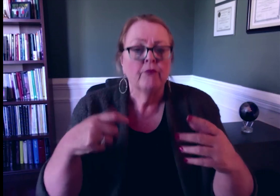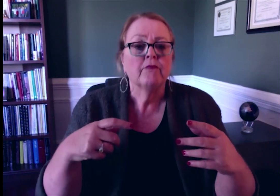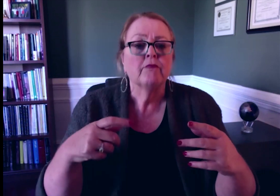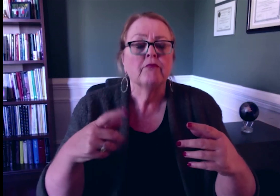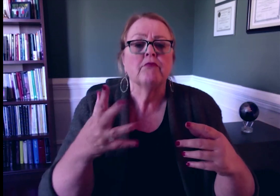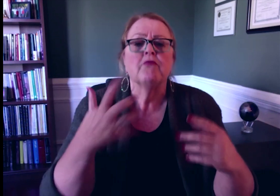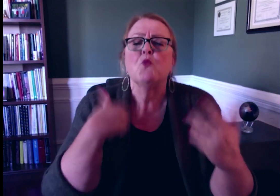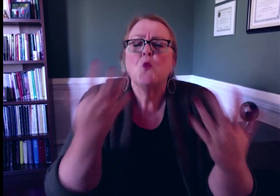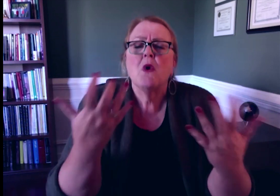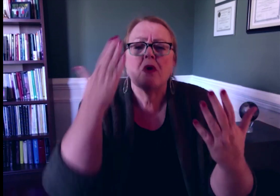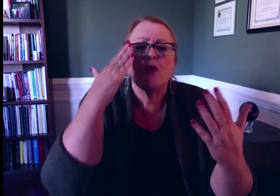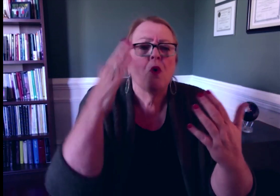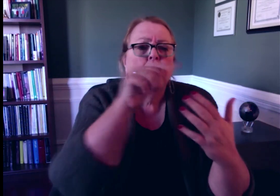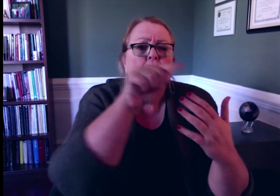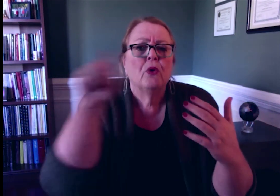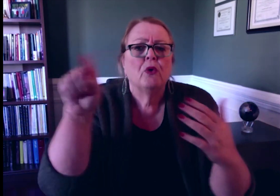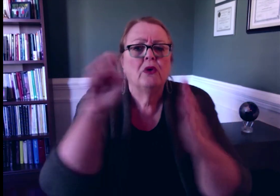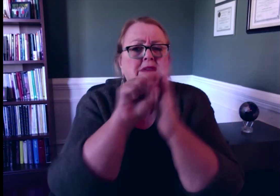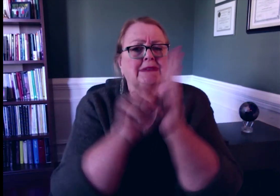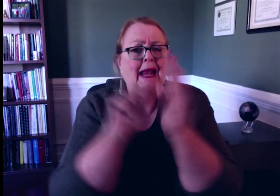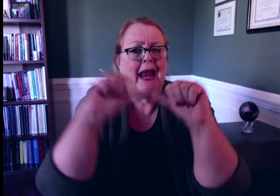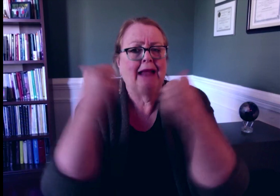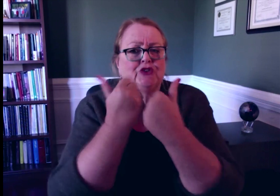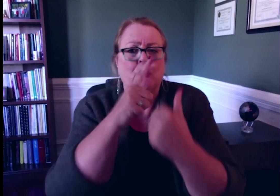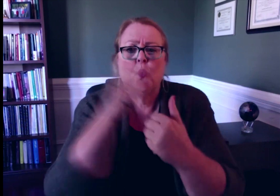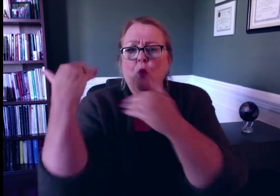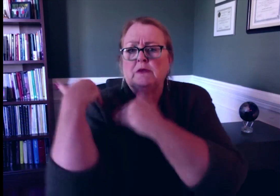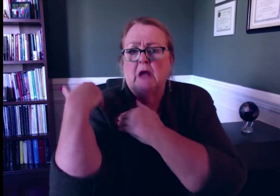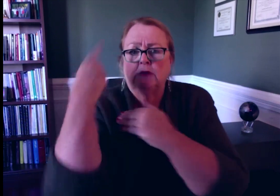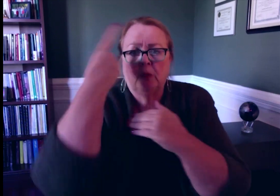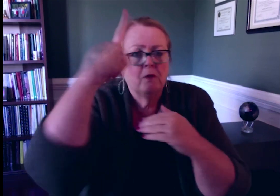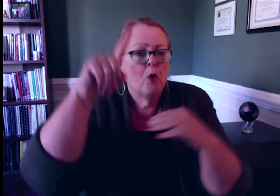we also looked at the various state agencies who are involved in regulating